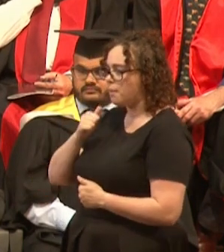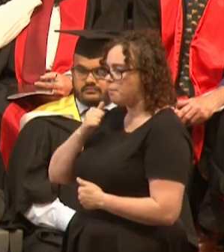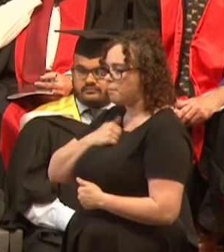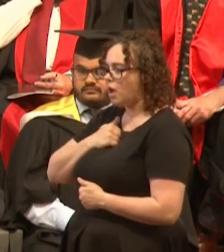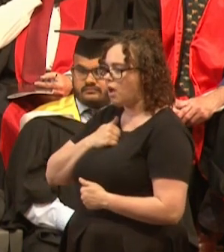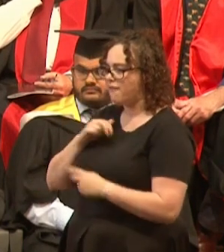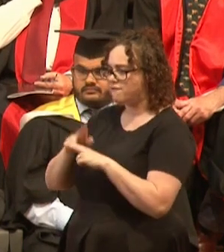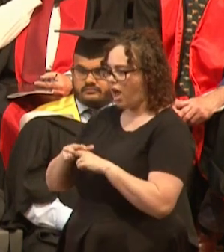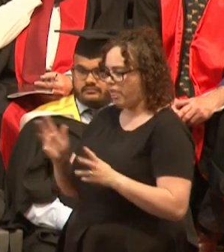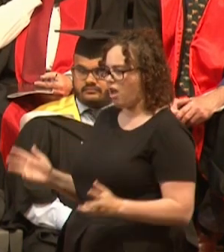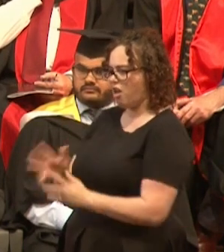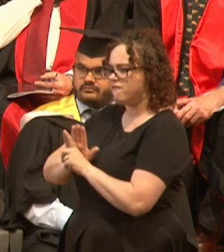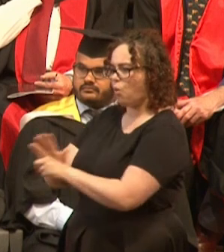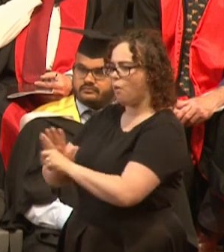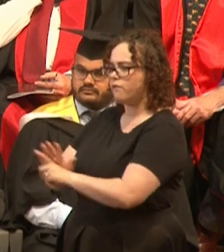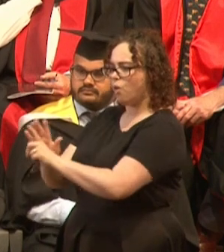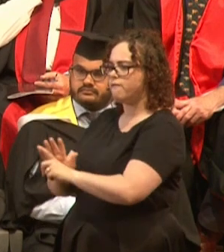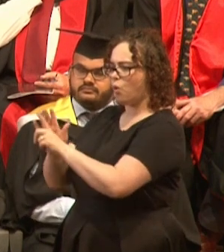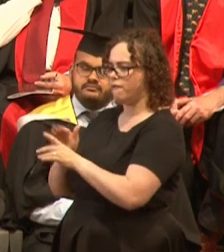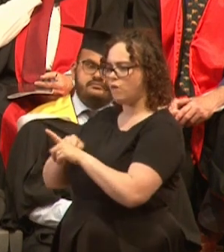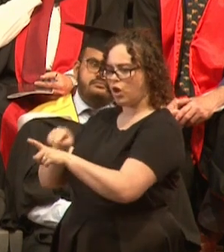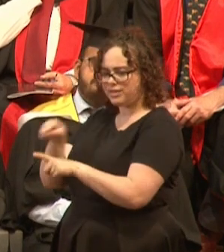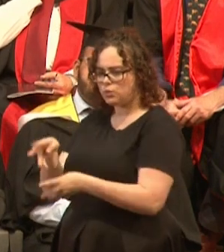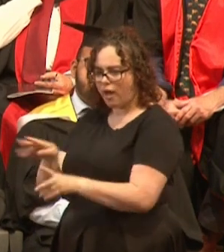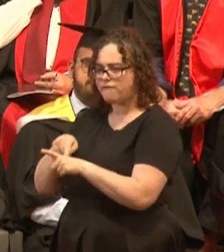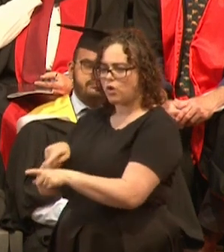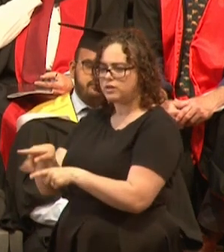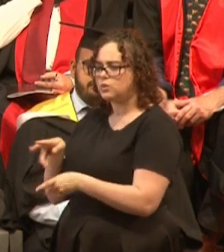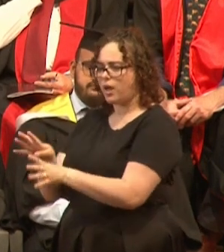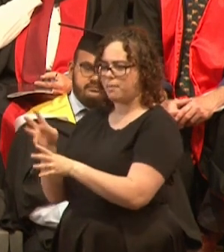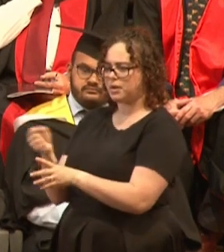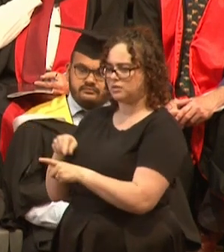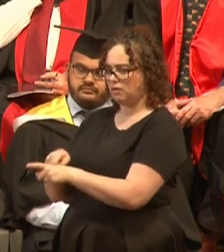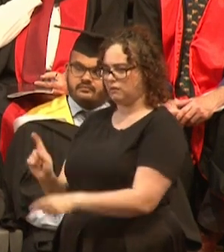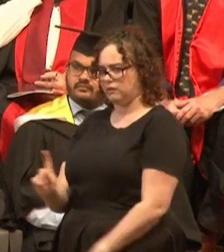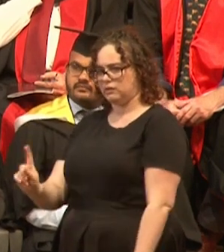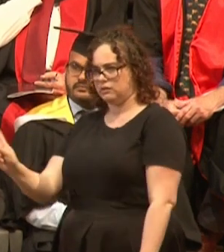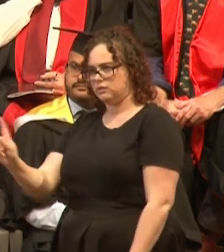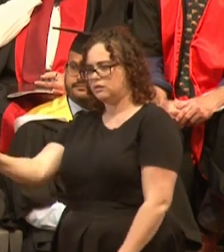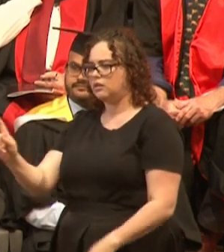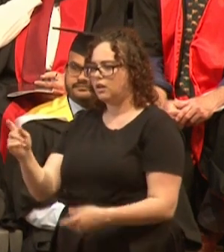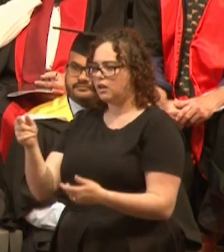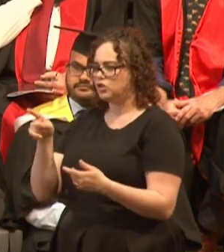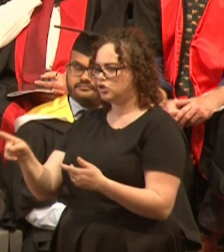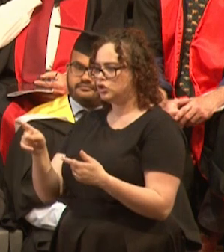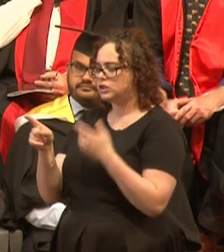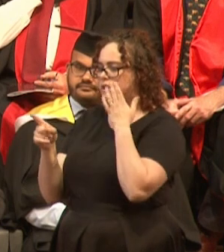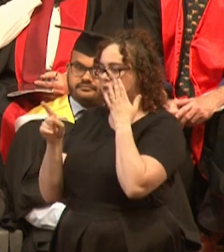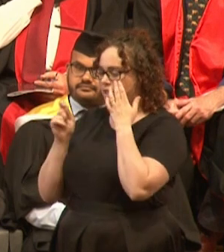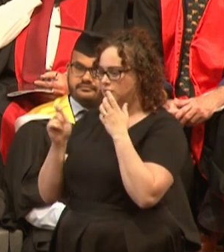She got revived, she survived, but she came out with lasting brain damage. She hadn't been near the water for thirty years.